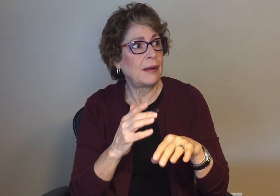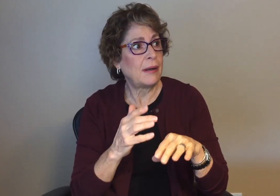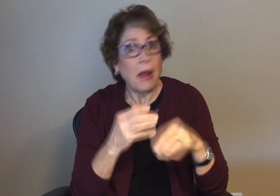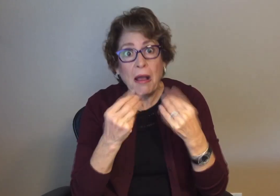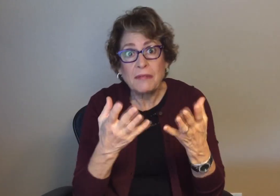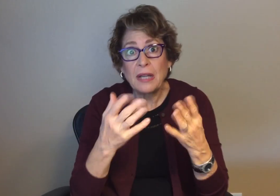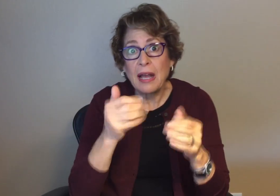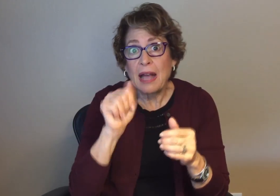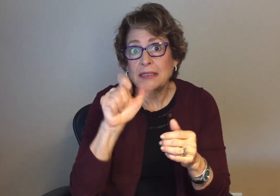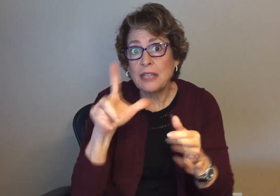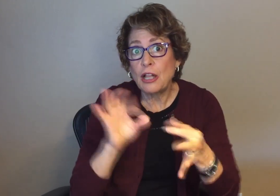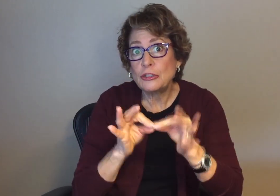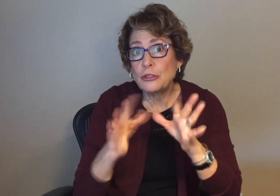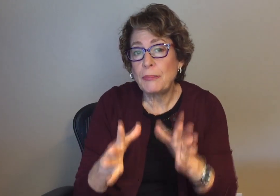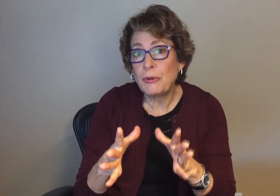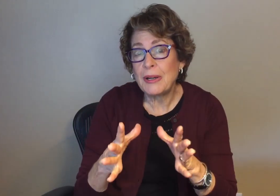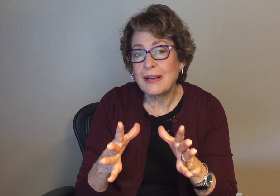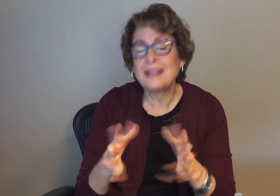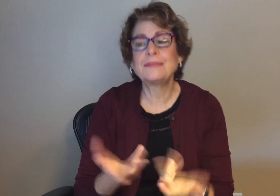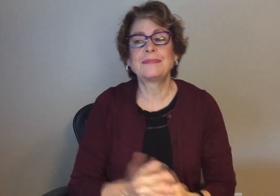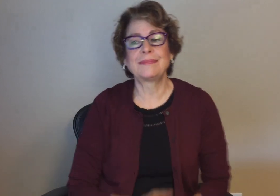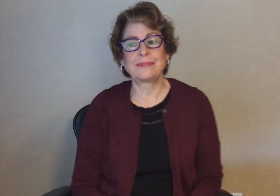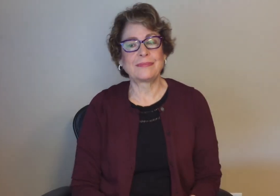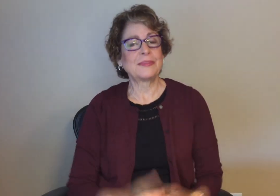with sign language interpreters.